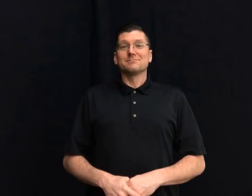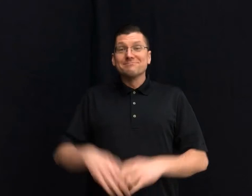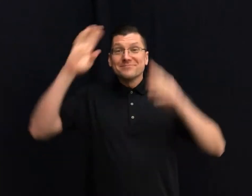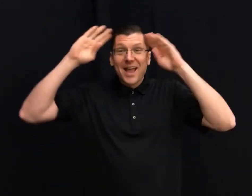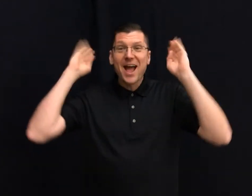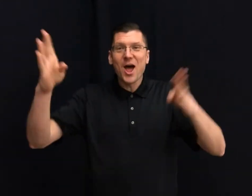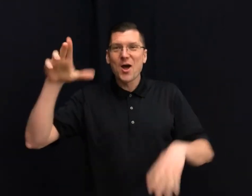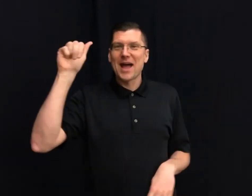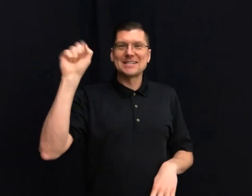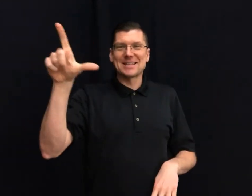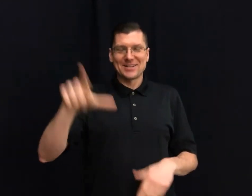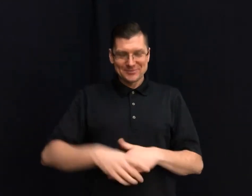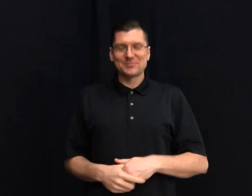Hello Everyone ASL!